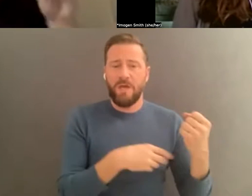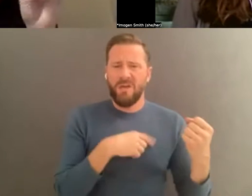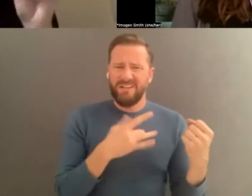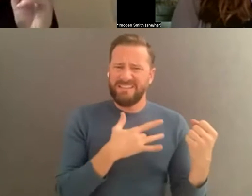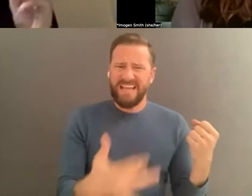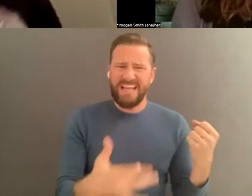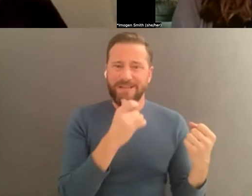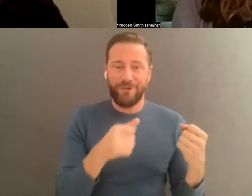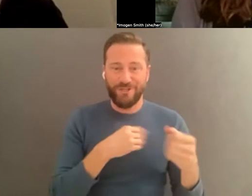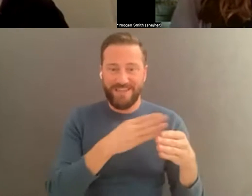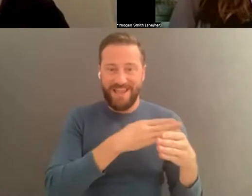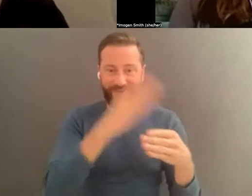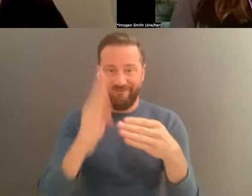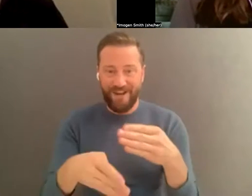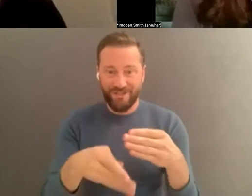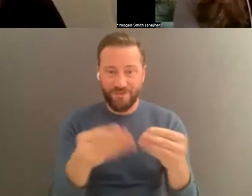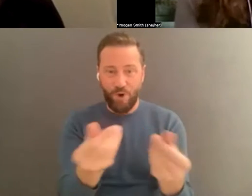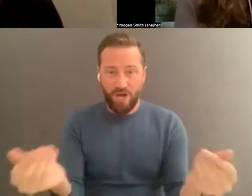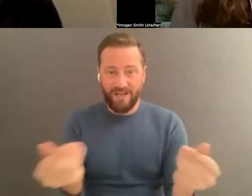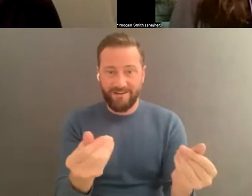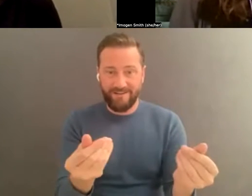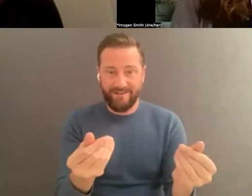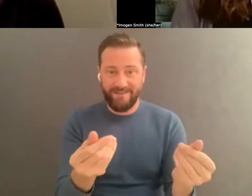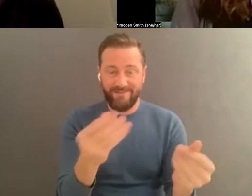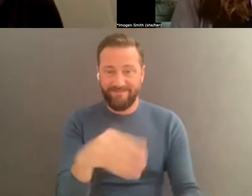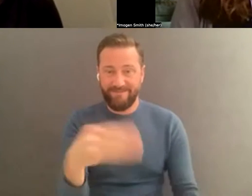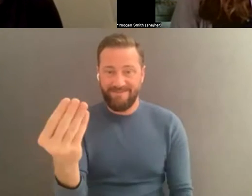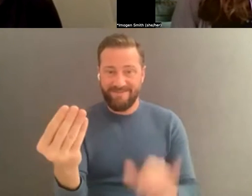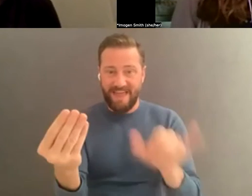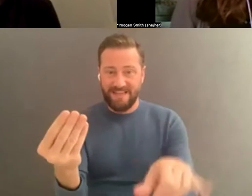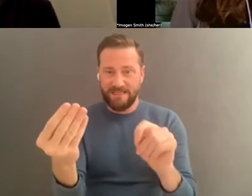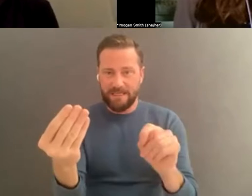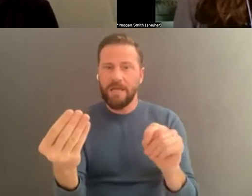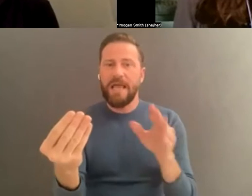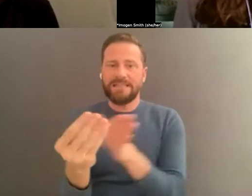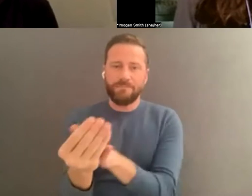that matters to your artistry. So you want to take time to think about what might be missing in